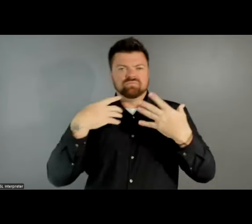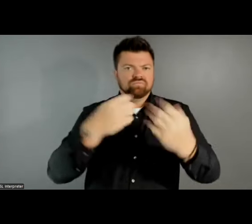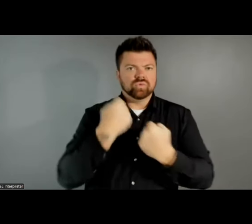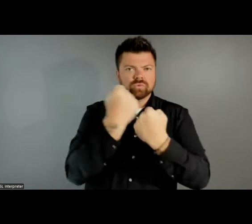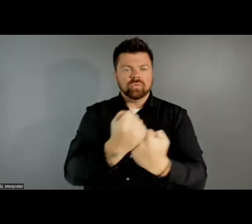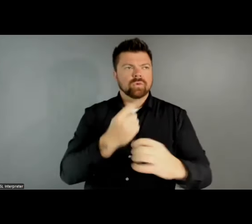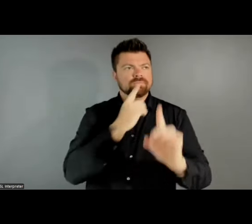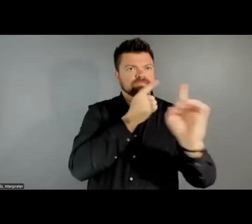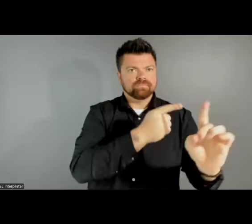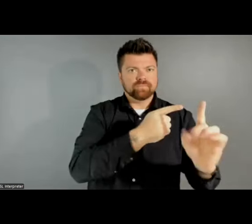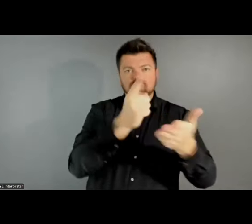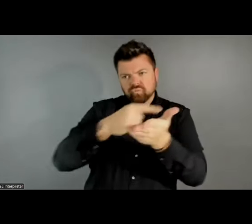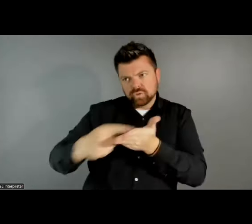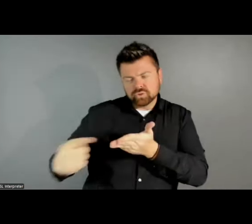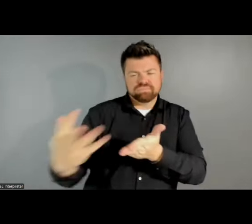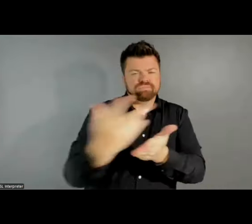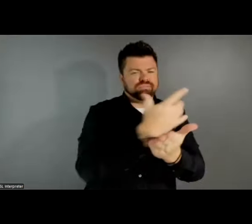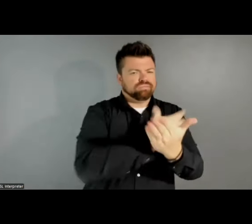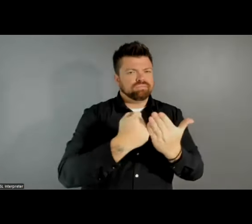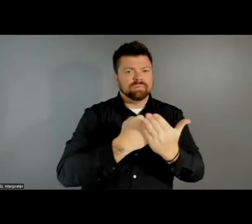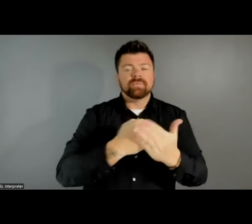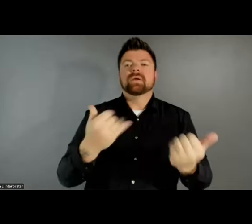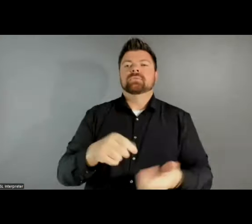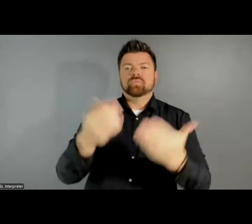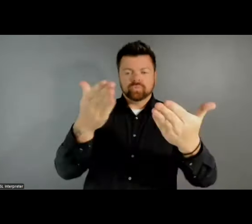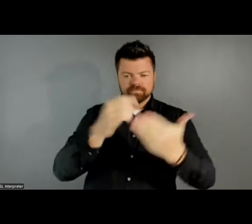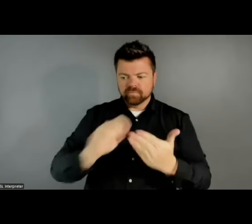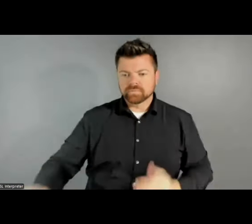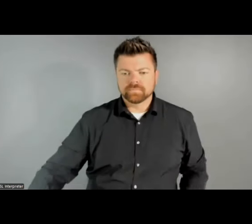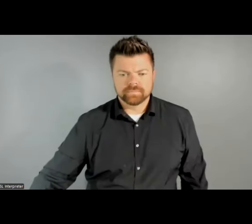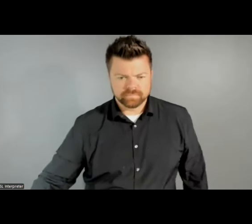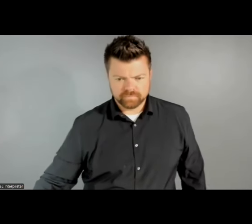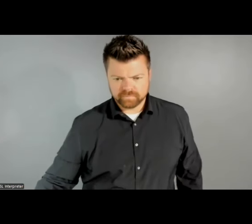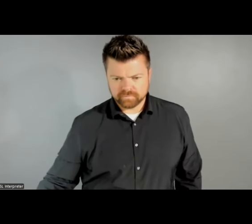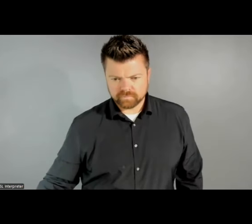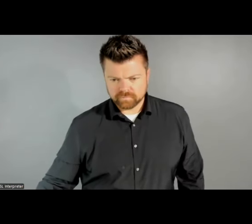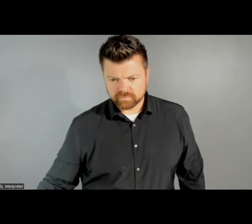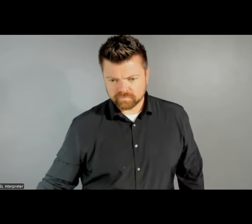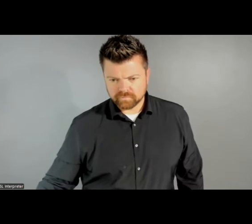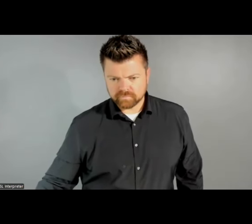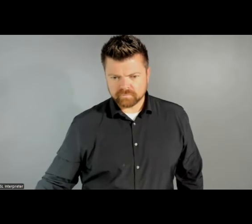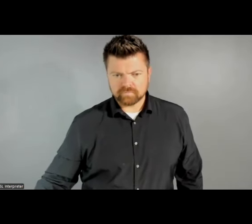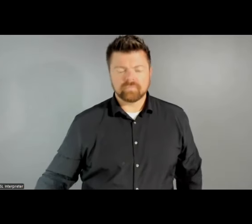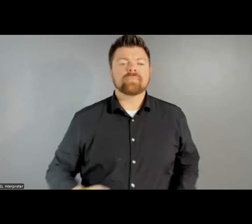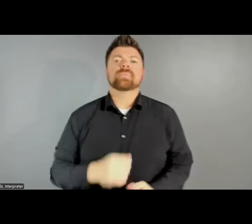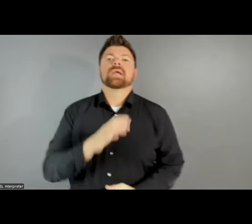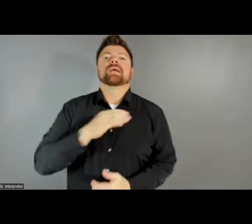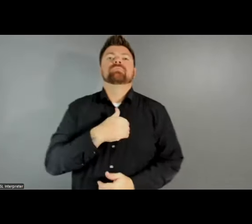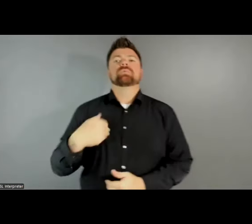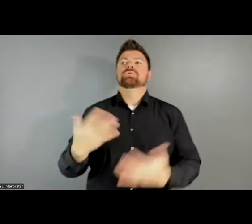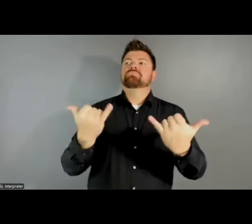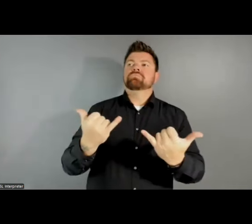findings. Please mark your ballot. Council members, you may now email your votes on those